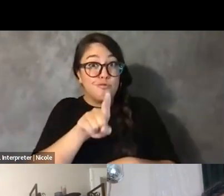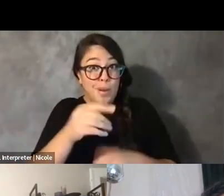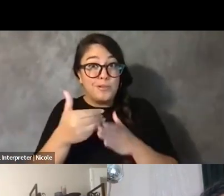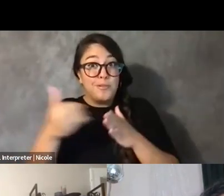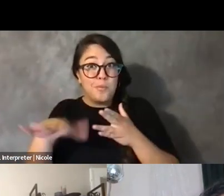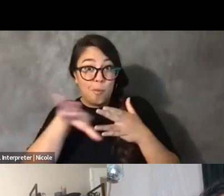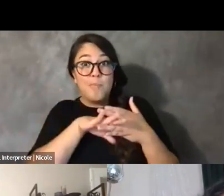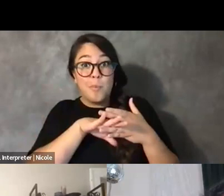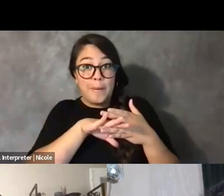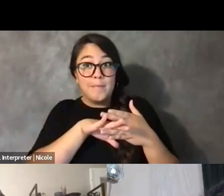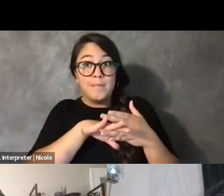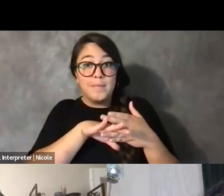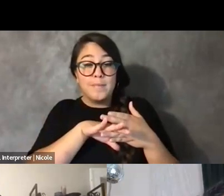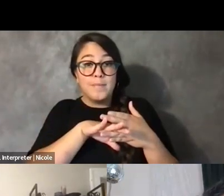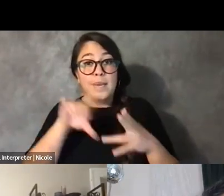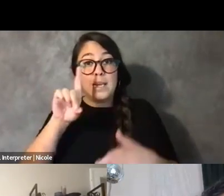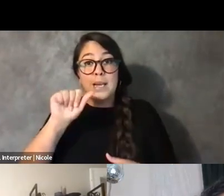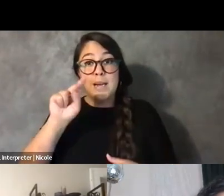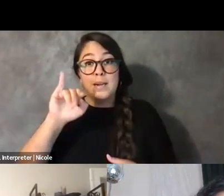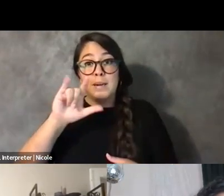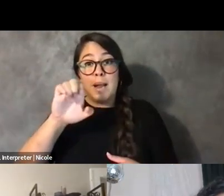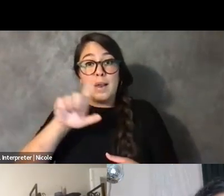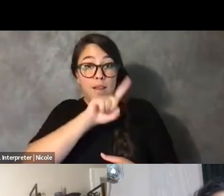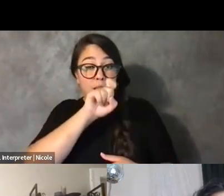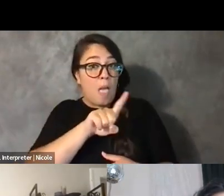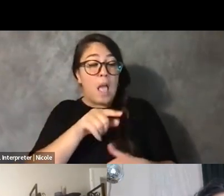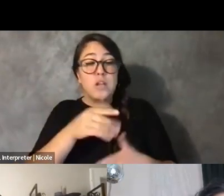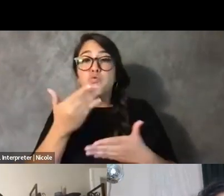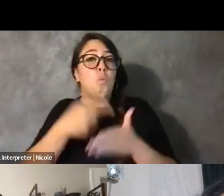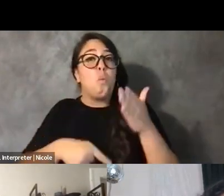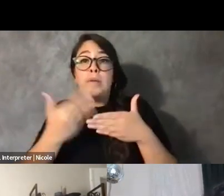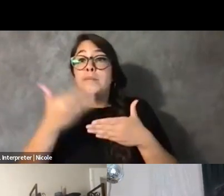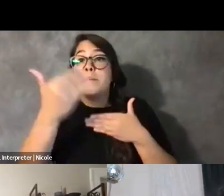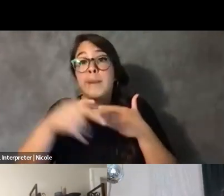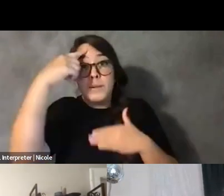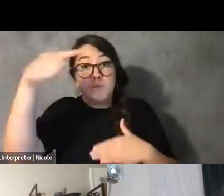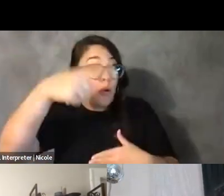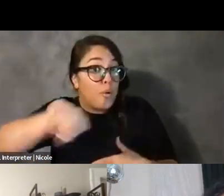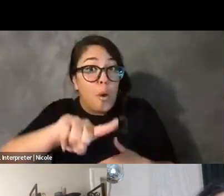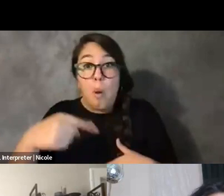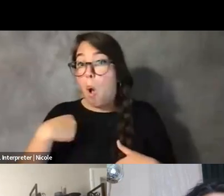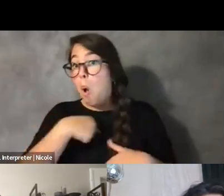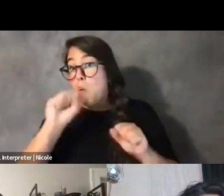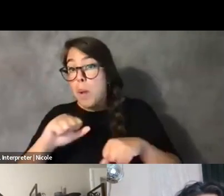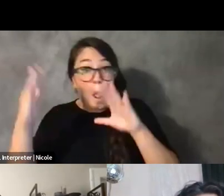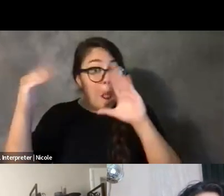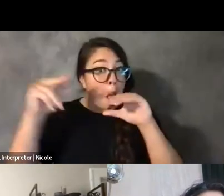Danielle asked, what is next for all of you? What can we expect to see? Next projects or goals?